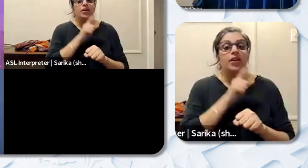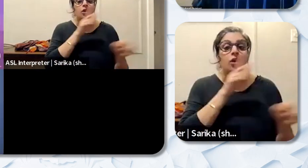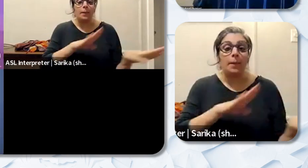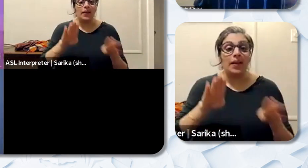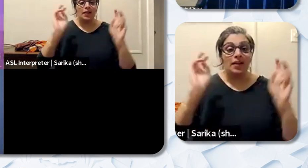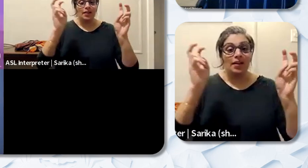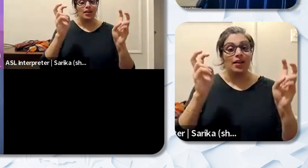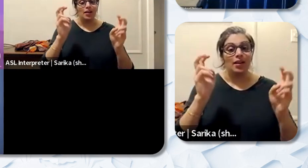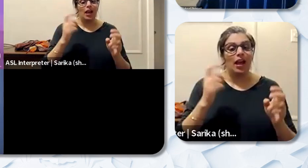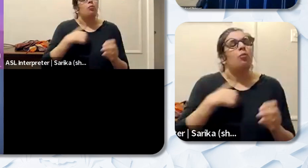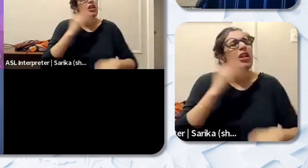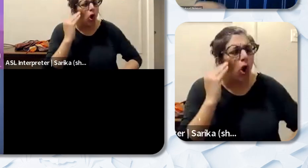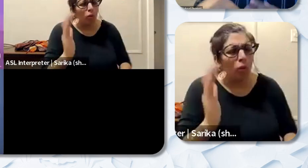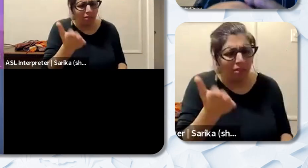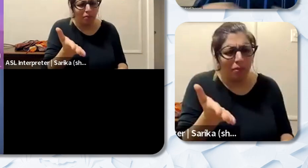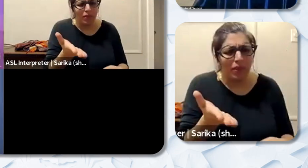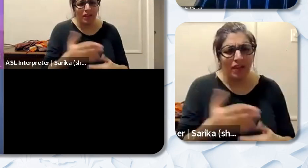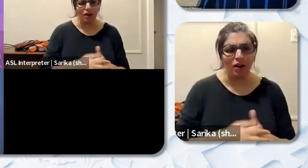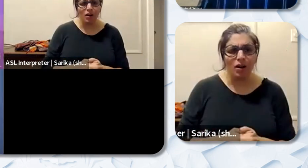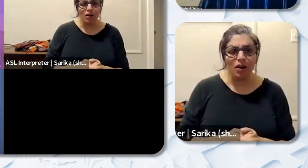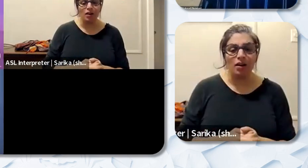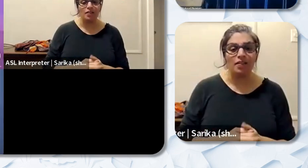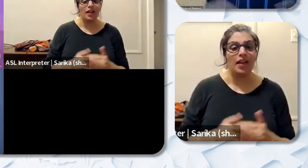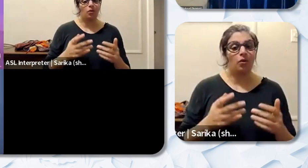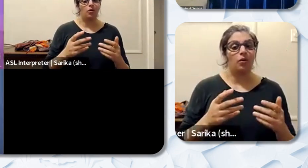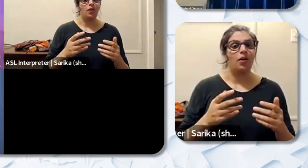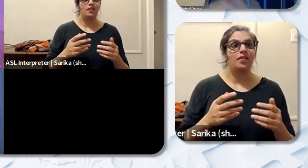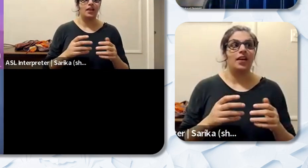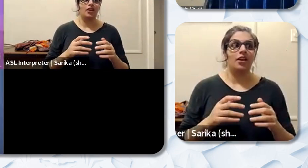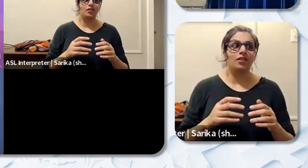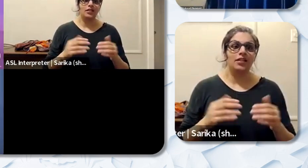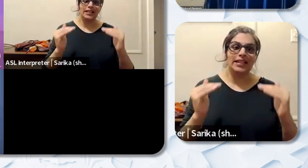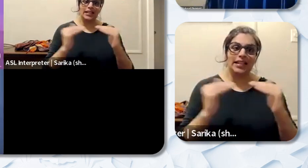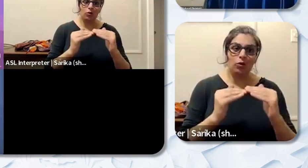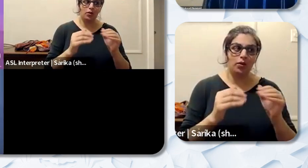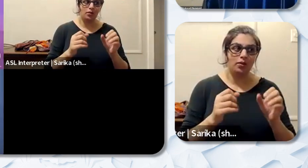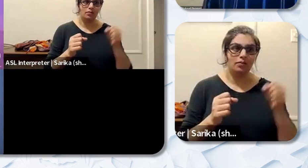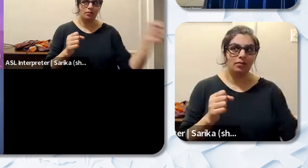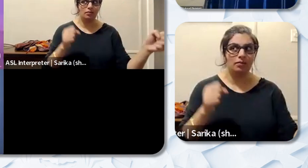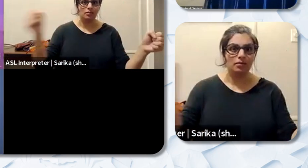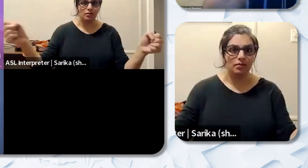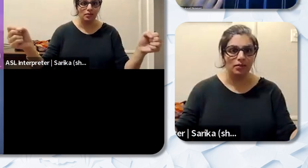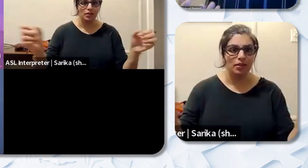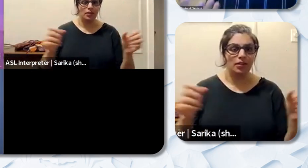going to be there but that they're dispersed equally among a team. And you know teachers